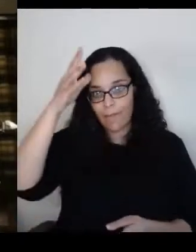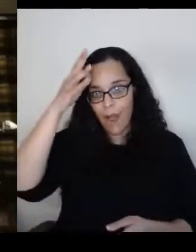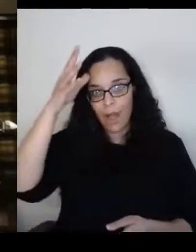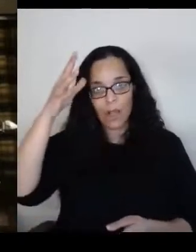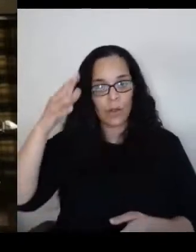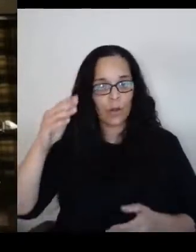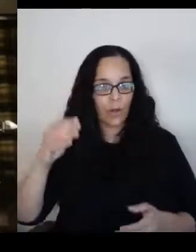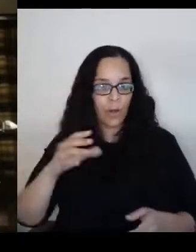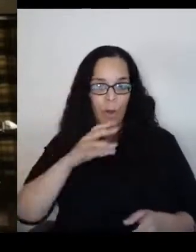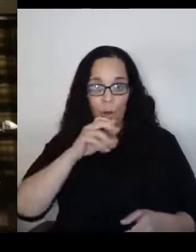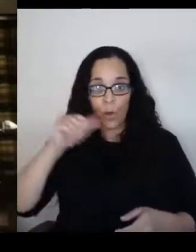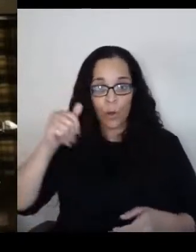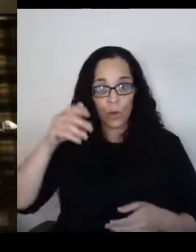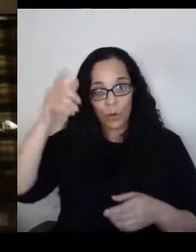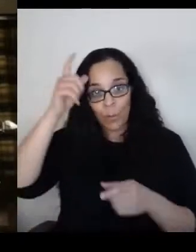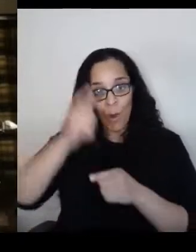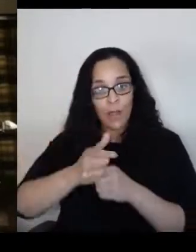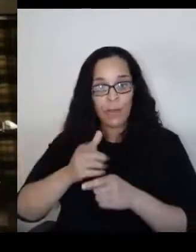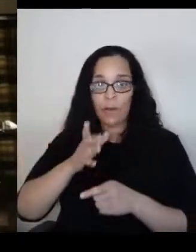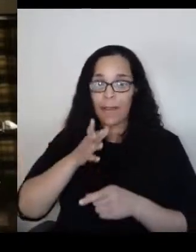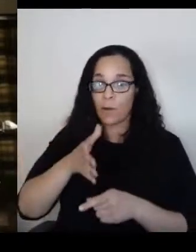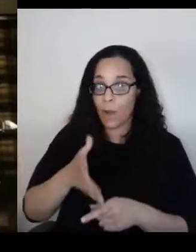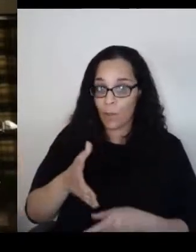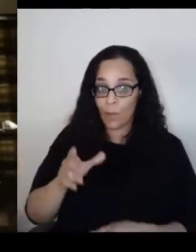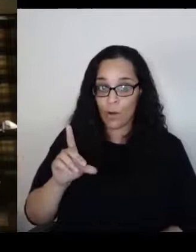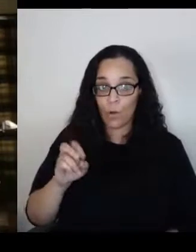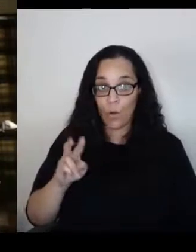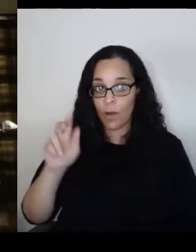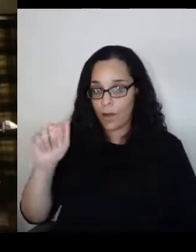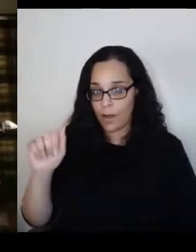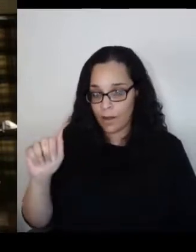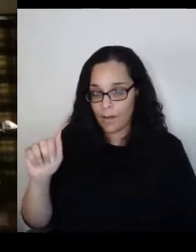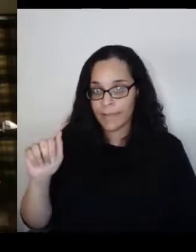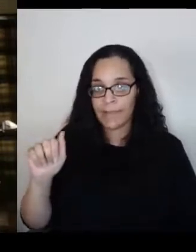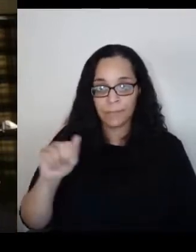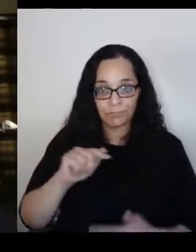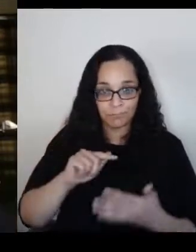and my grandmother Dora were moved to Auschwitz